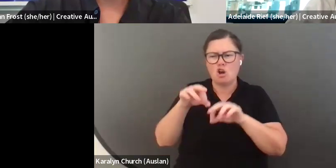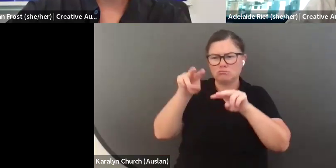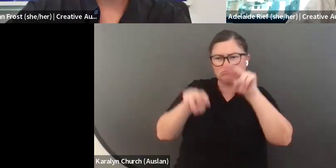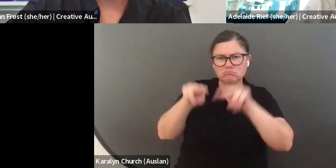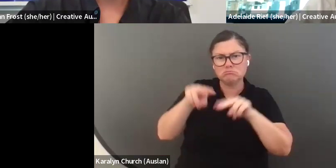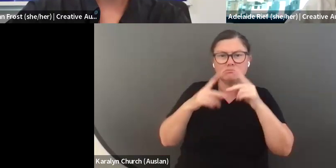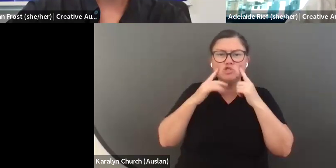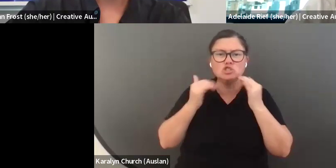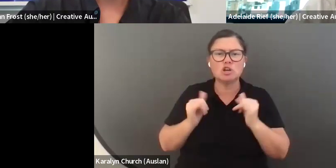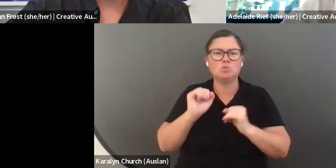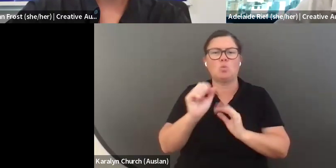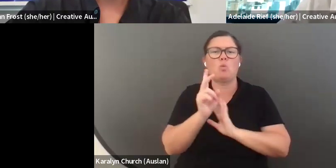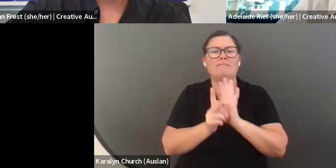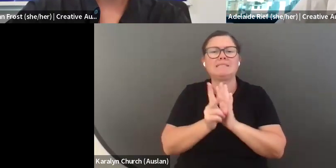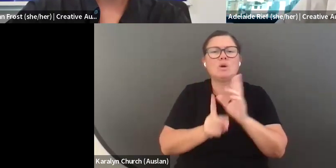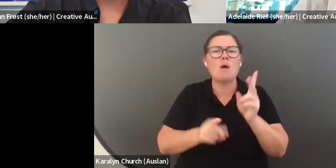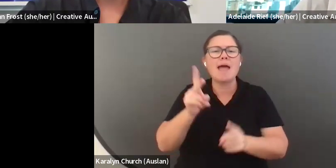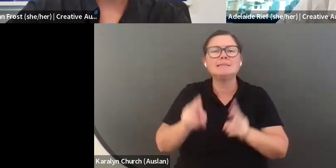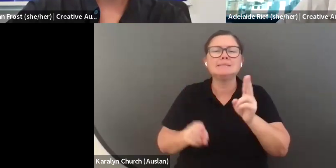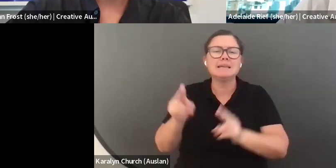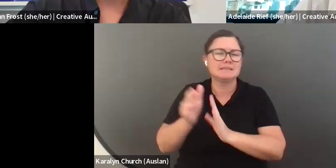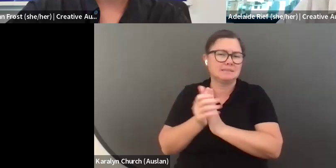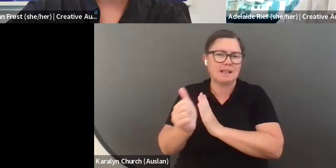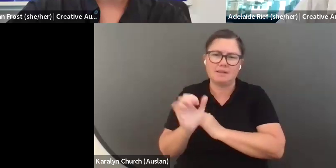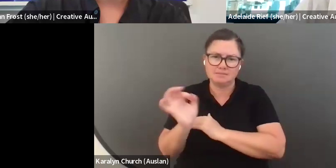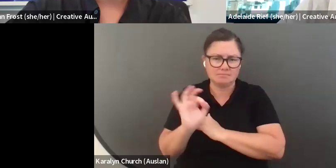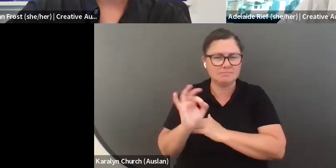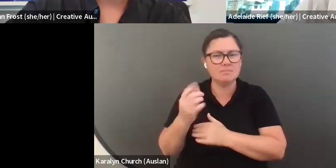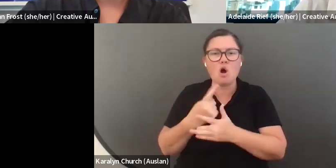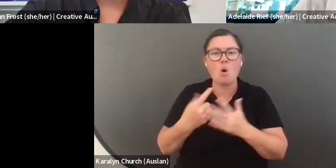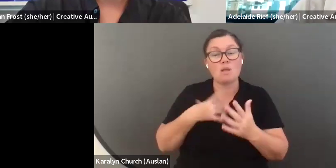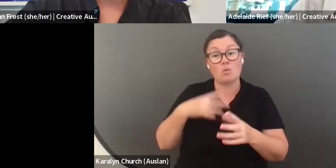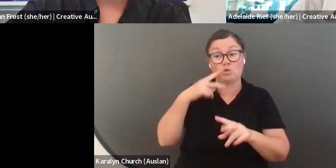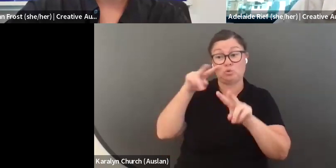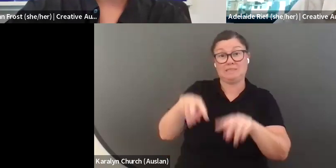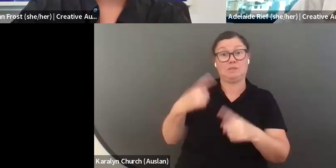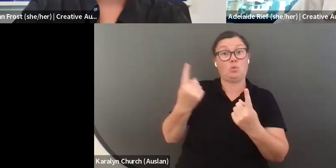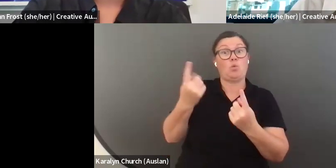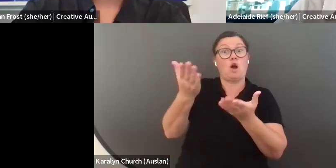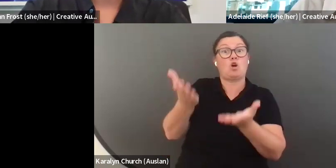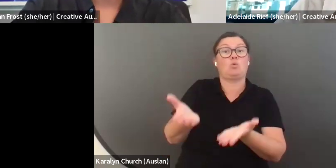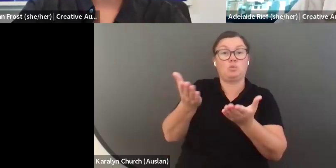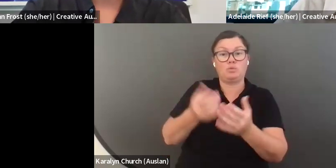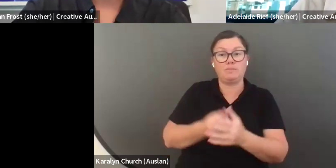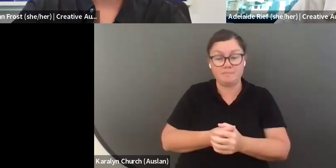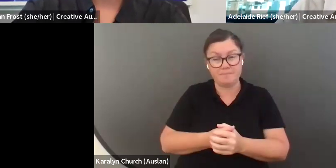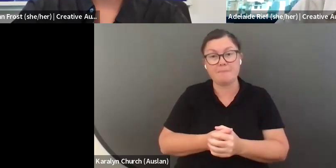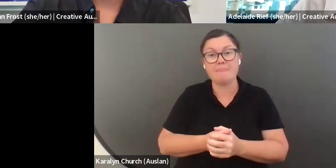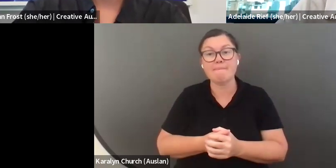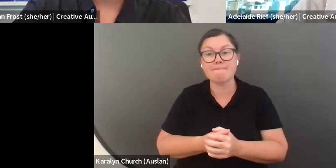to that question. It does not need to be anything different to what you would write. We are certainly not going to be assessing the